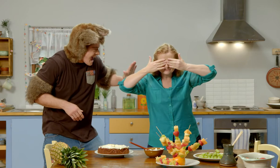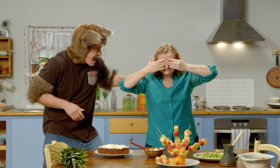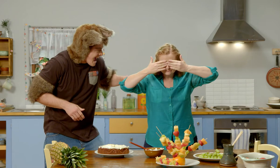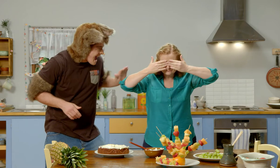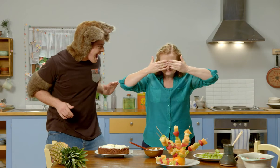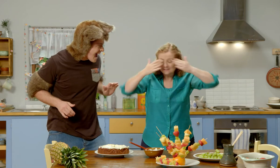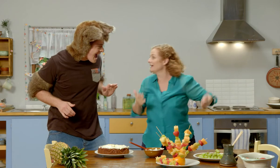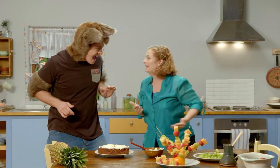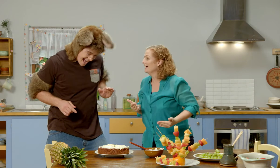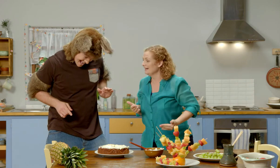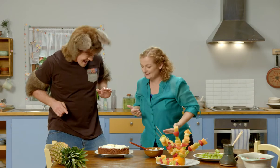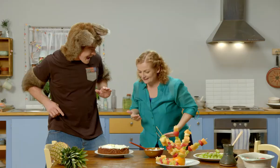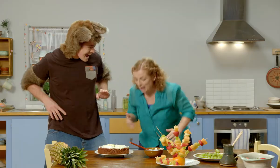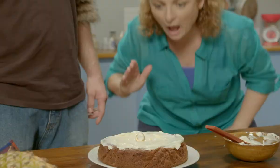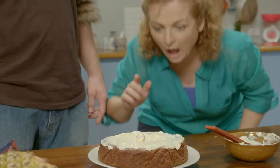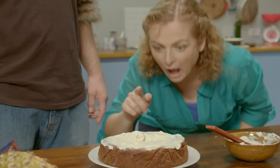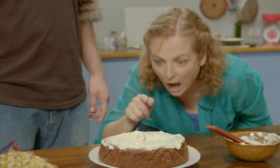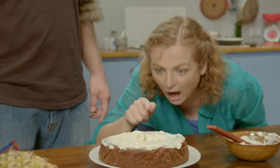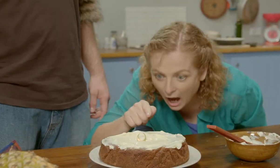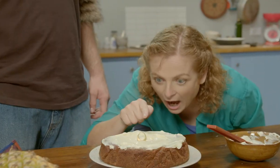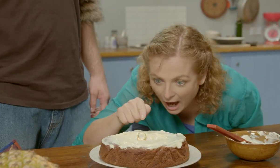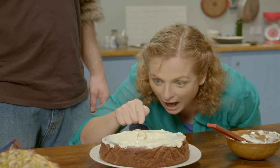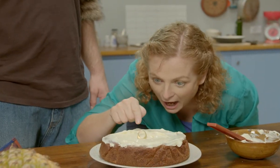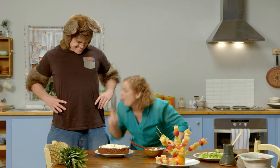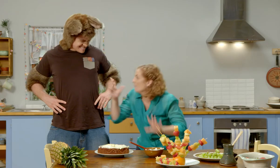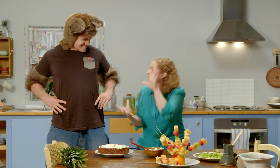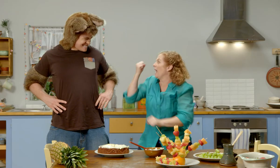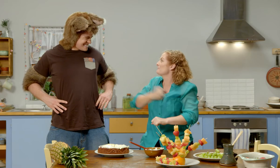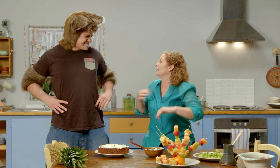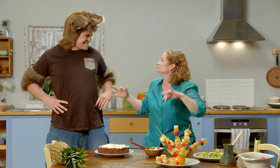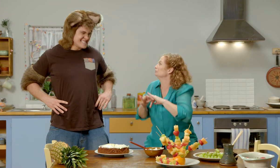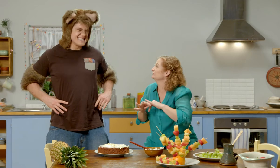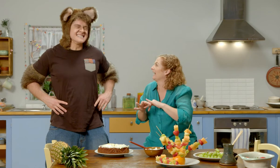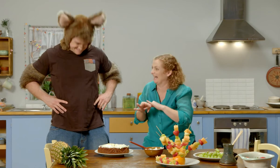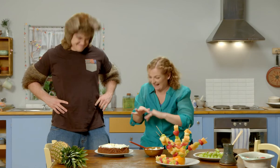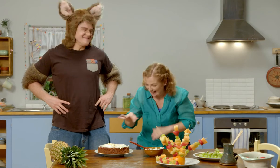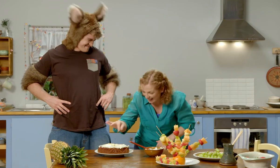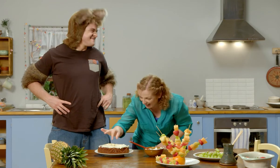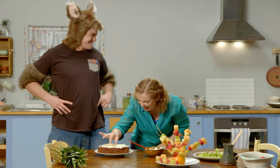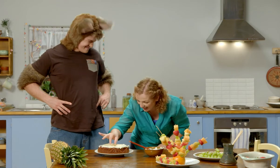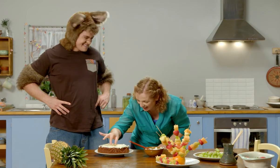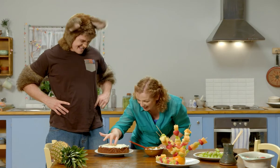Sally... Oh! You found my ring!